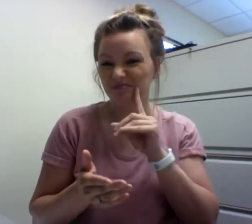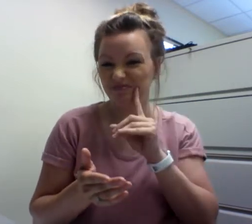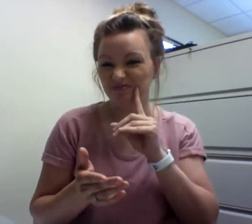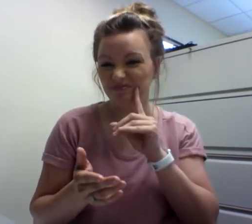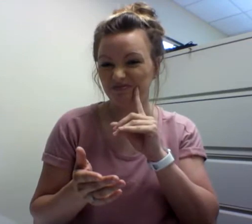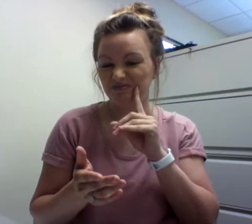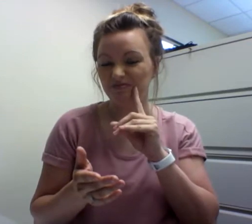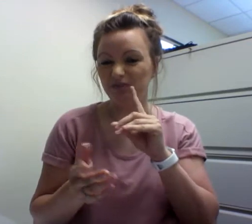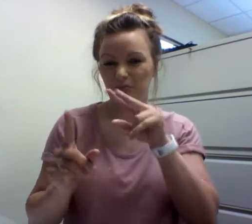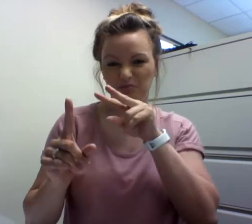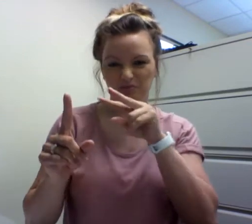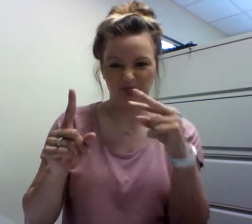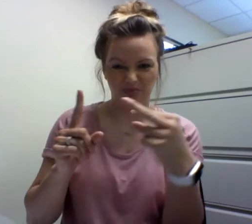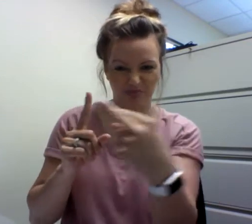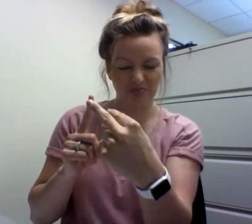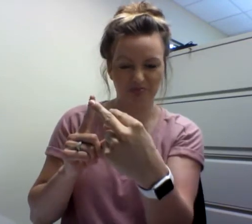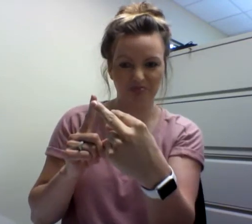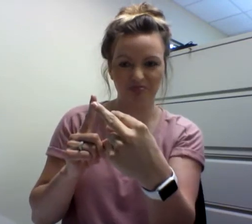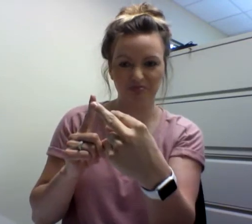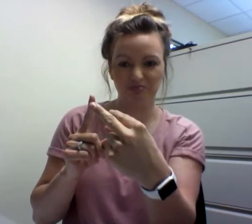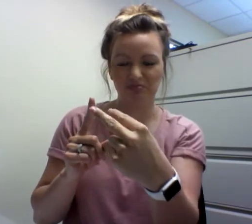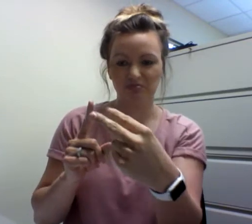is the "glass half full" point of view.